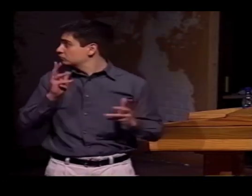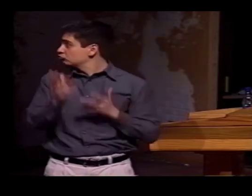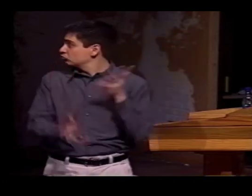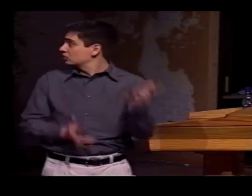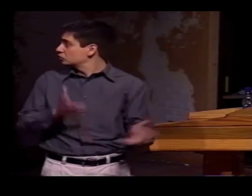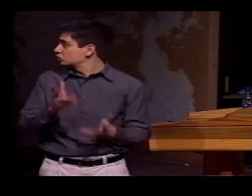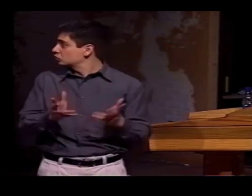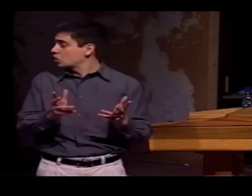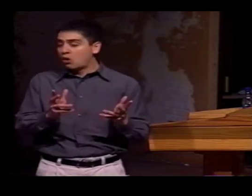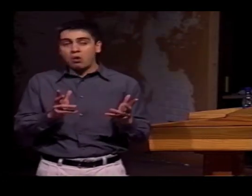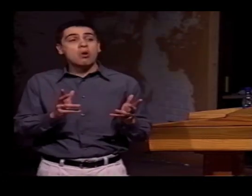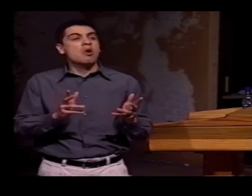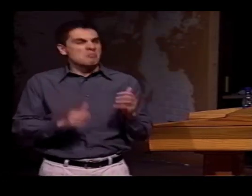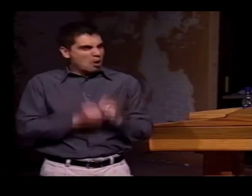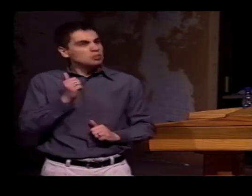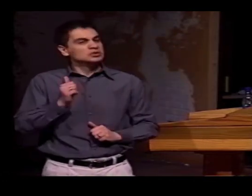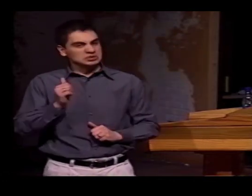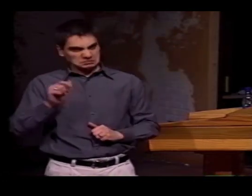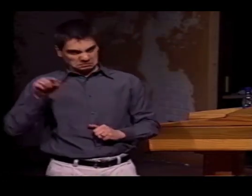GESTURES WAS A LITTLE BIT OF A BIGGER UNIT...